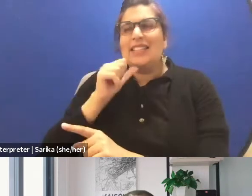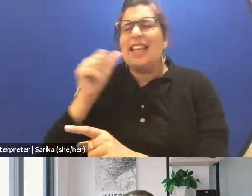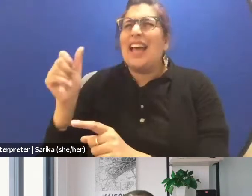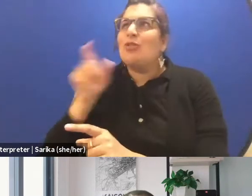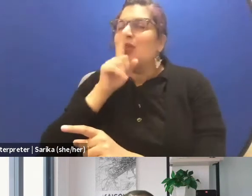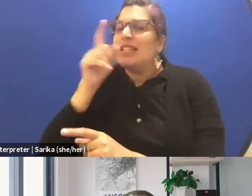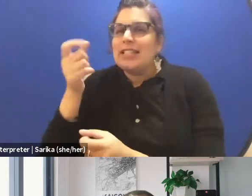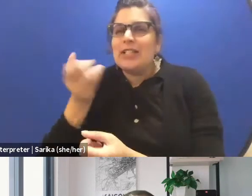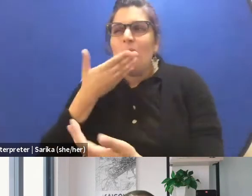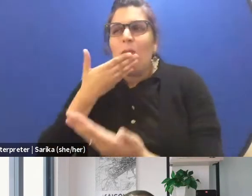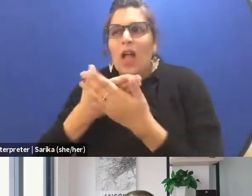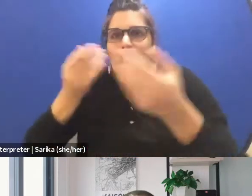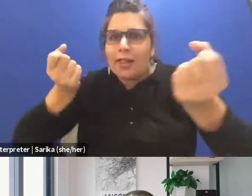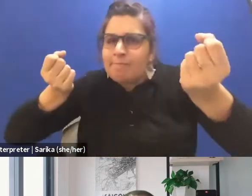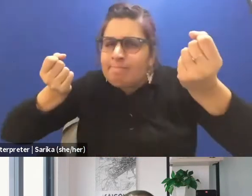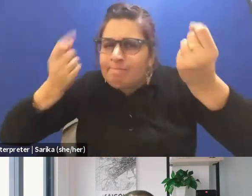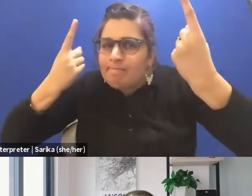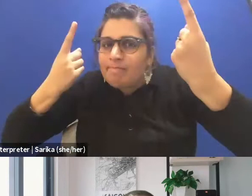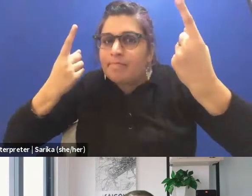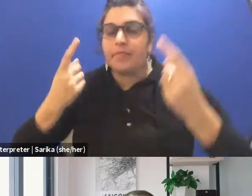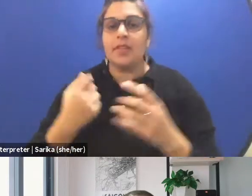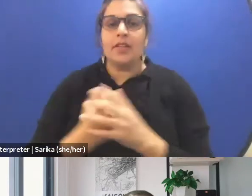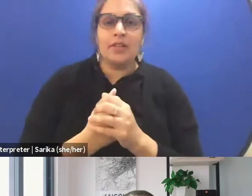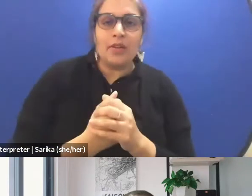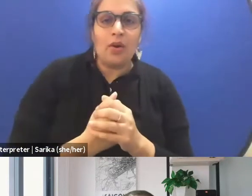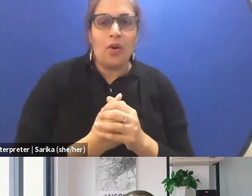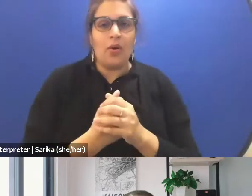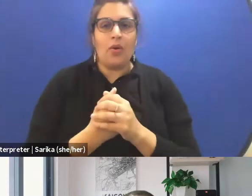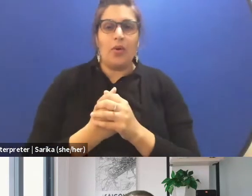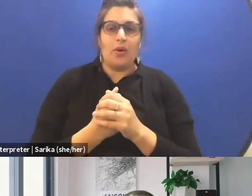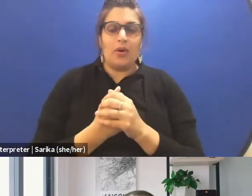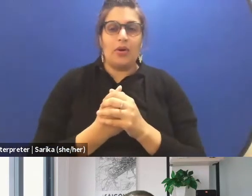So, I need, again, then to have some way to come to that,